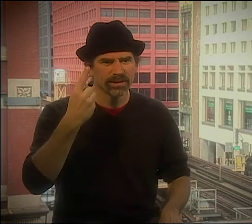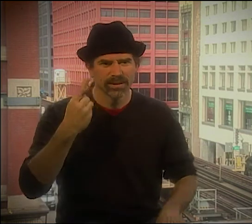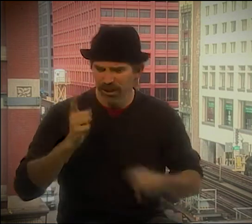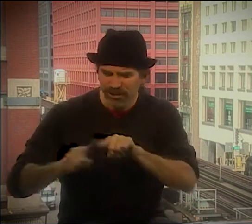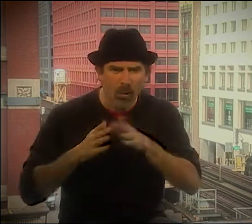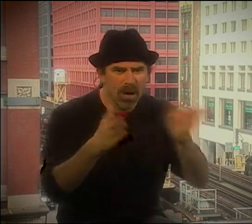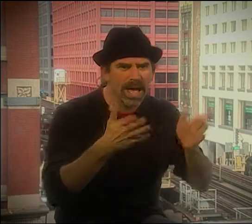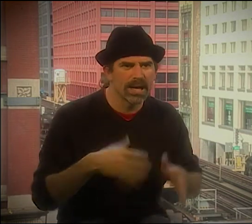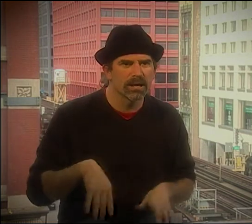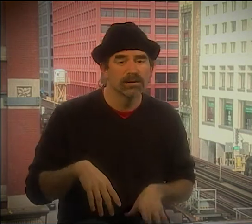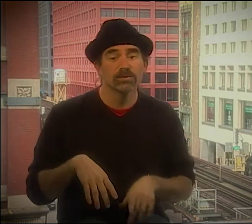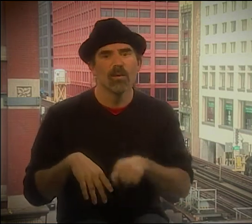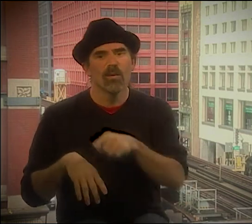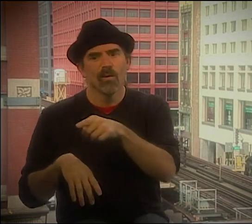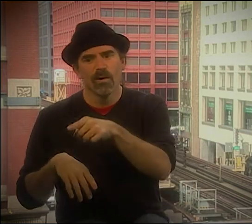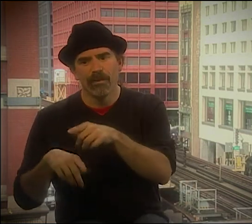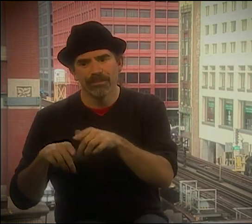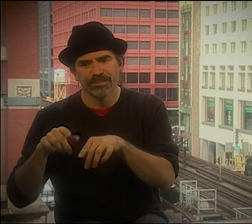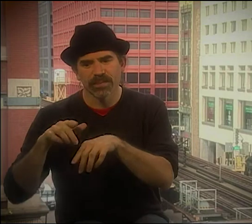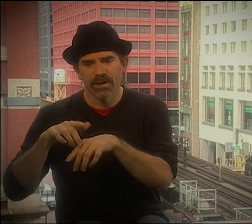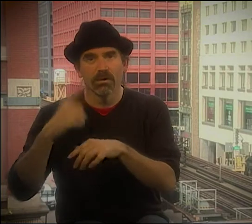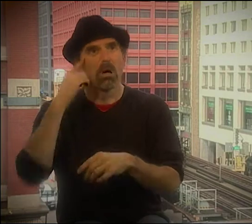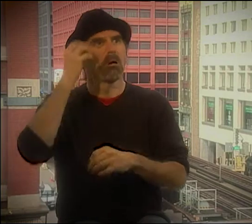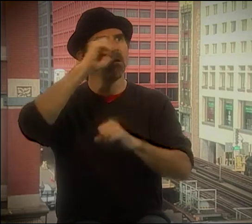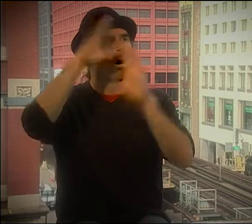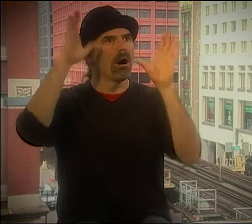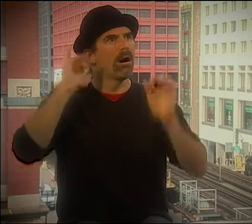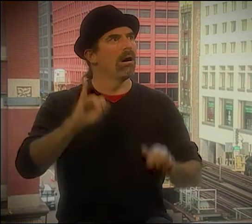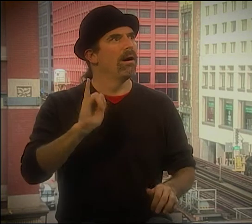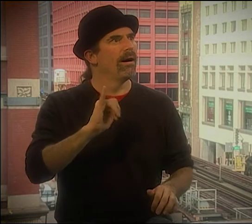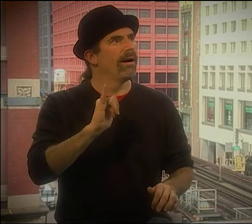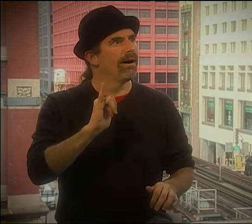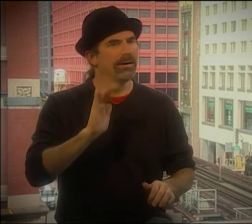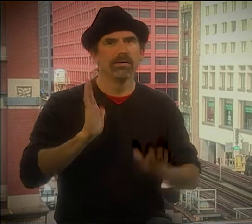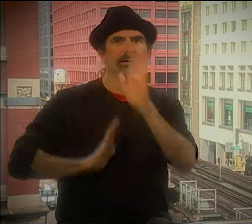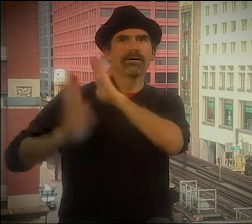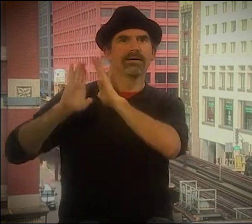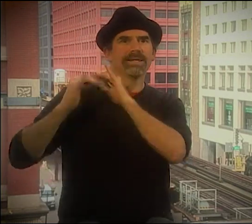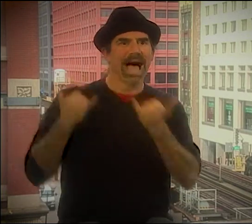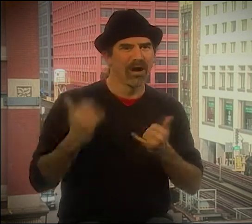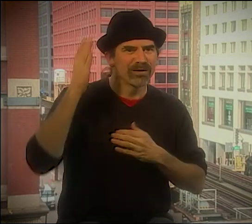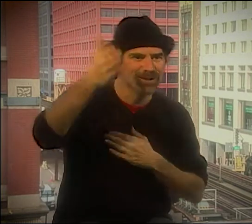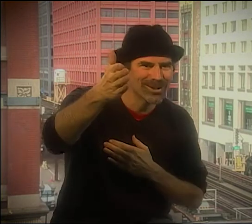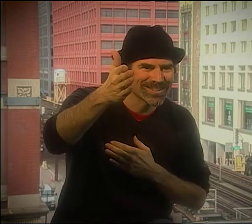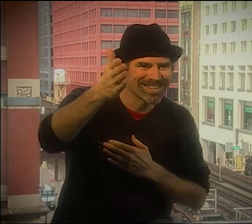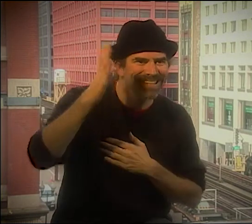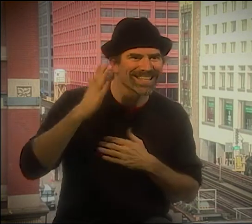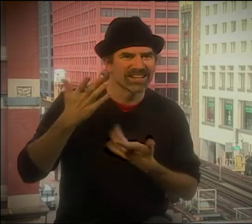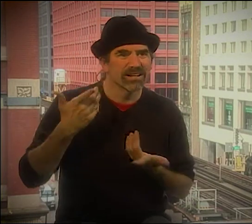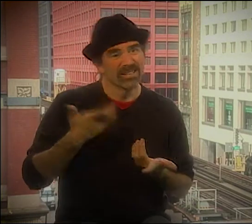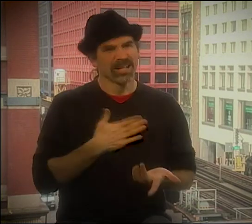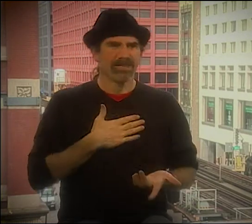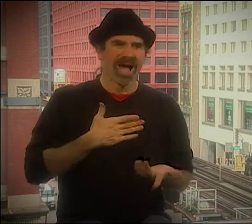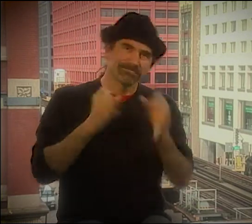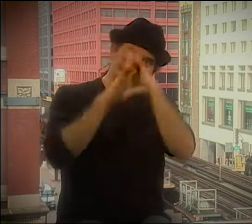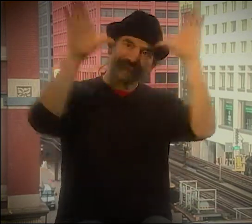AND I WAS LIKE, "NO." I WANTED TO SHOW SOMETHING DIFFERENT. I WANTED TO SHOW A DIFFERENT WAY OF BEING AND A DIFFERENT